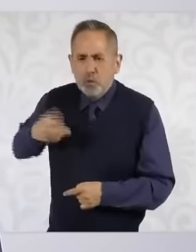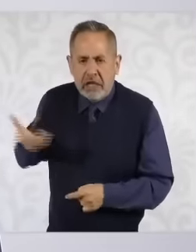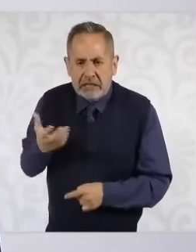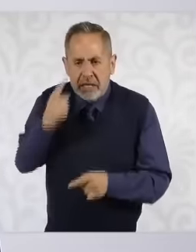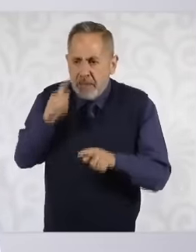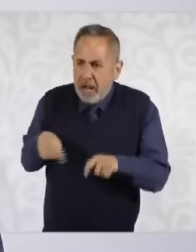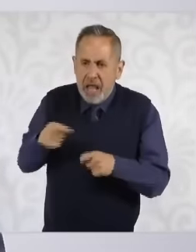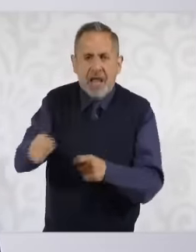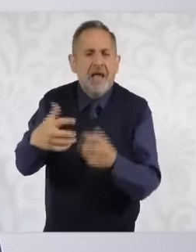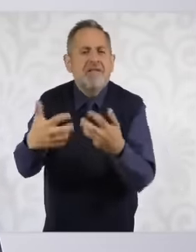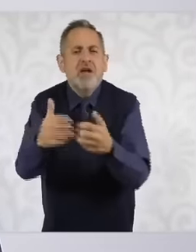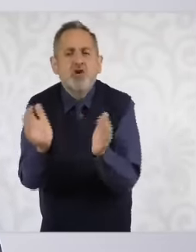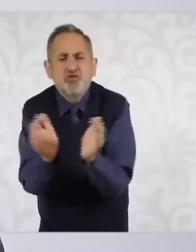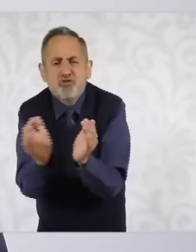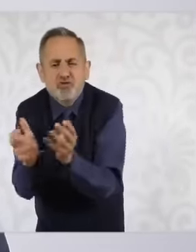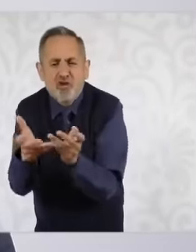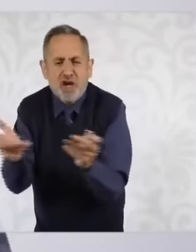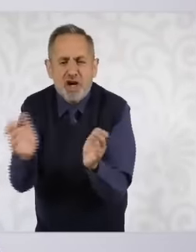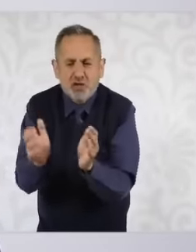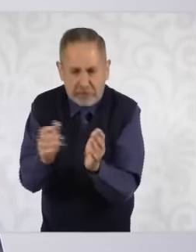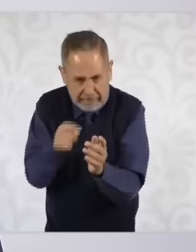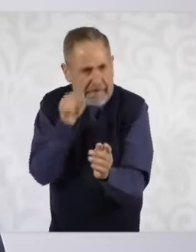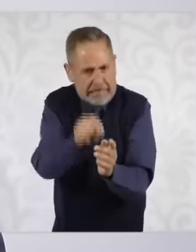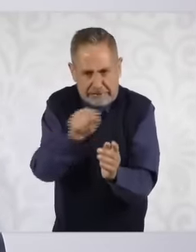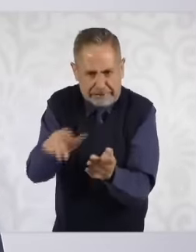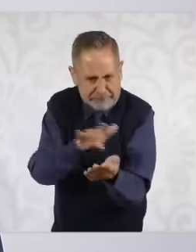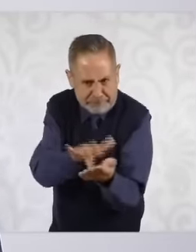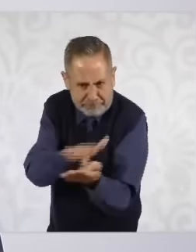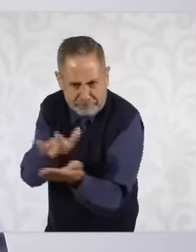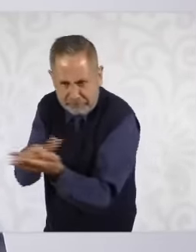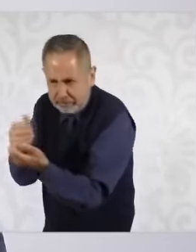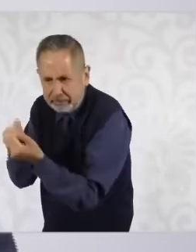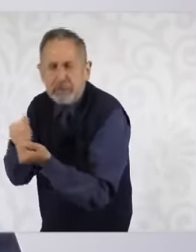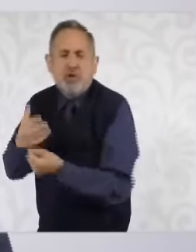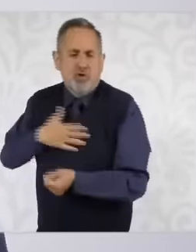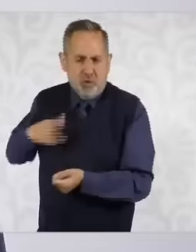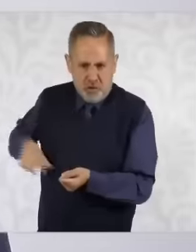and medium-sized producers there. They have to enter the State because they cannot remain